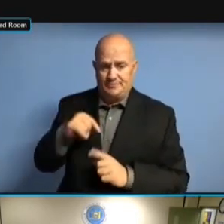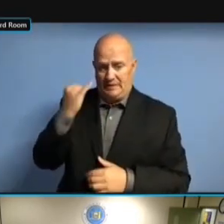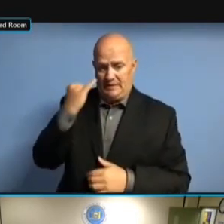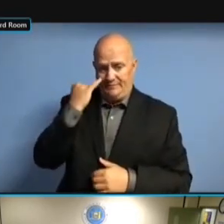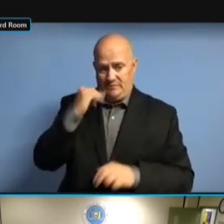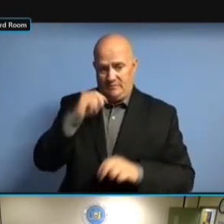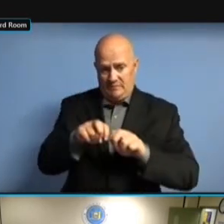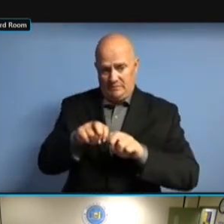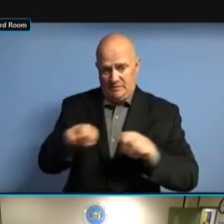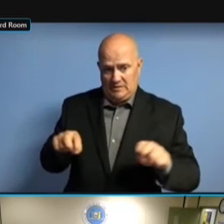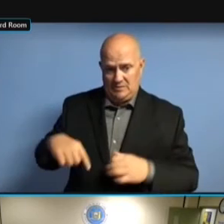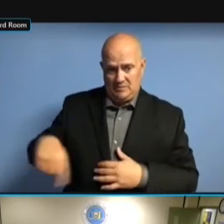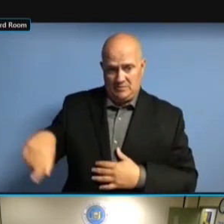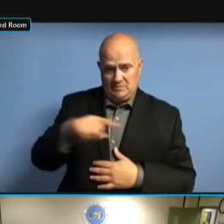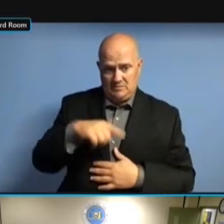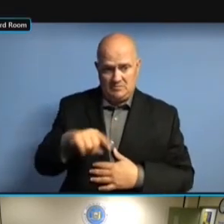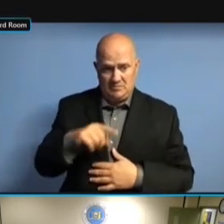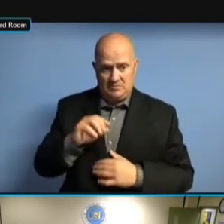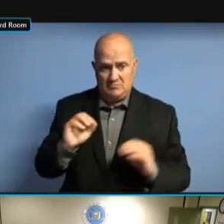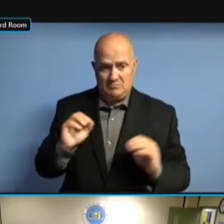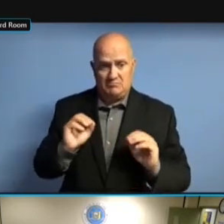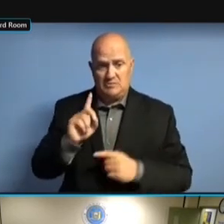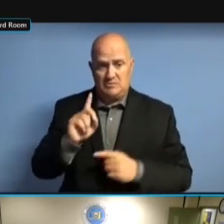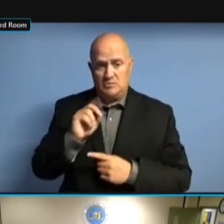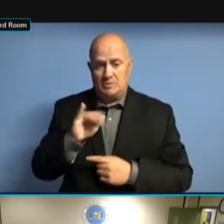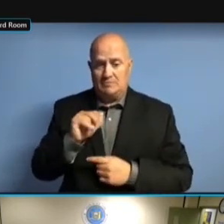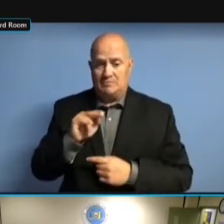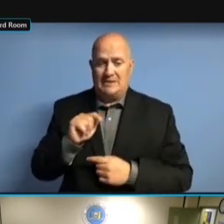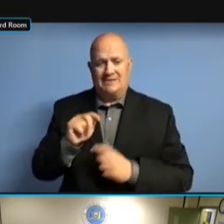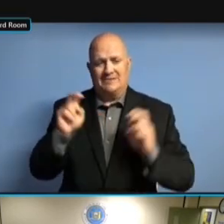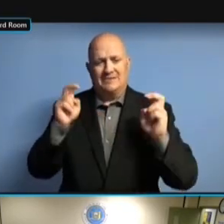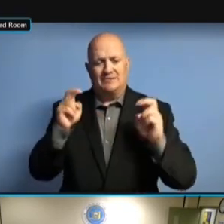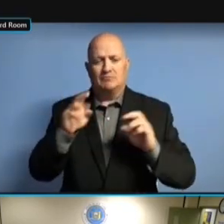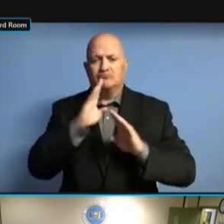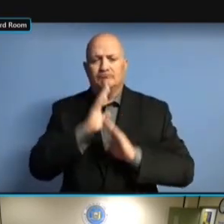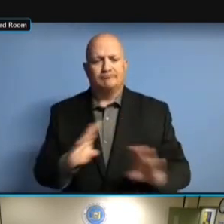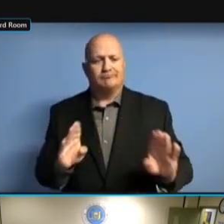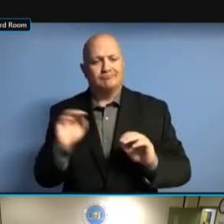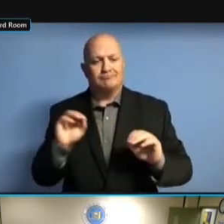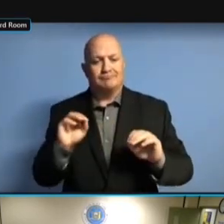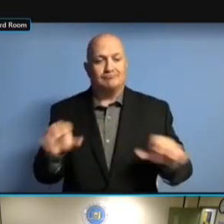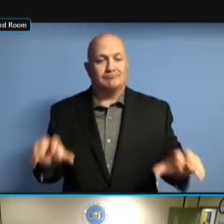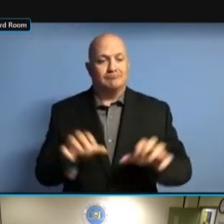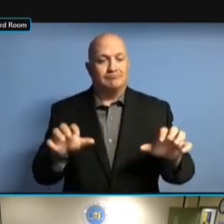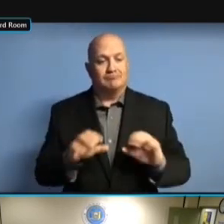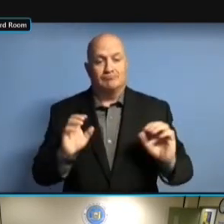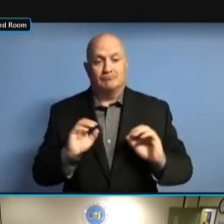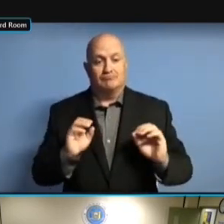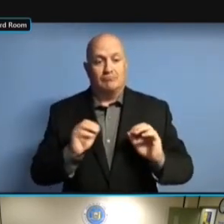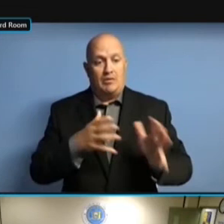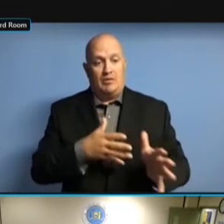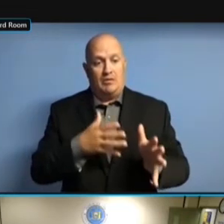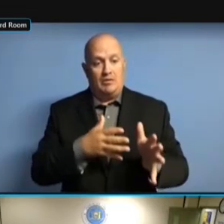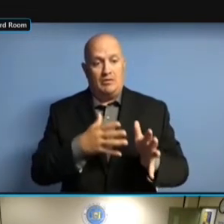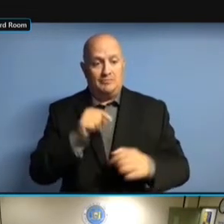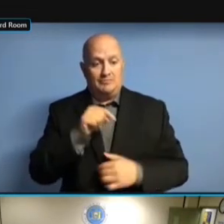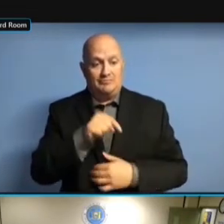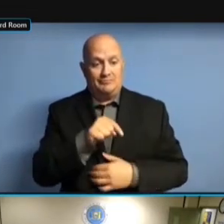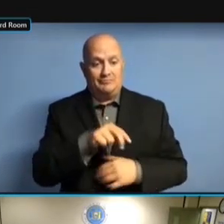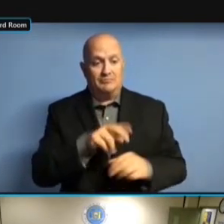REVIEW AND WENT THROUGH AND TERMINATED A LOT REVIEW AND WENT THROUGH AND TERMINATED A LOT OF REVIEW AND WENT THROUGH AND TERMINATED A LOT OF THESE TERMINATED A LOT OF THESE TERMINATED A LOT OF THESE COMMITTEES. COMMITTEES. COMMITTEES. WHAT COMMITTEES. WHAT WE'RE COMMITTEES. WHAT WE'RE HEARING COMMITTEES. WHAT WE'RE HEARING FROM COMMITTEES. WHAT WE'RE HEARING FROM THE WHAT WE'RE HEARING FROM THE WHAT WE'RE HEARING FROM THE STAFF WHAT WE'RE HEARING FROM THE STAFF IS WHAT WE'RE HEARING FROM THE STAFF IS THAT WHAT WE'RE HEARING FROM THE STAFF IS THAT MANY, WHAT WE'RE HEARING FROM THE STAFF IS THAT MANY, MANY, WHAT WE'RE HEARING FROM THE STAFF IS THAT MANY, MANY, MANY, STAFF IS THAT MANY, MANY, MANY, STAFF IS THAT MANY, MANY, MANY, OVER STAFF IS THAT MANY, MANY, MANY, OVER THE STAFF IS THAT MANY, MANY, MANY, OVER THE YEARS, STAFF IS THAT MANY, MANY, MANY, OVER THE YEARS, WERE